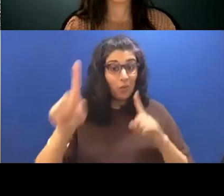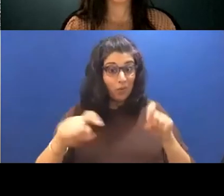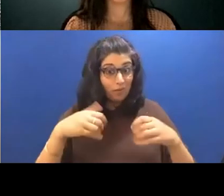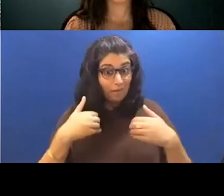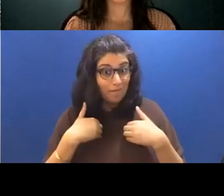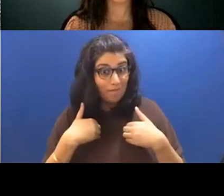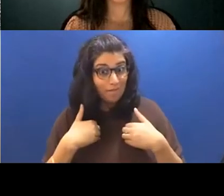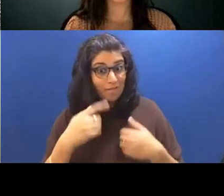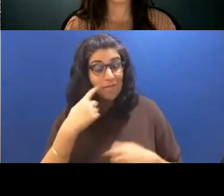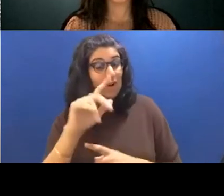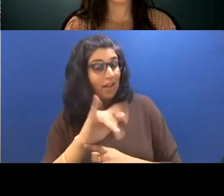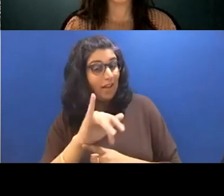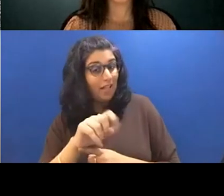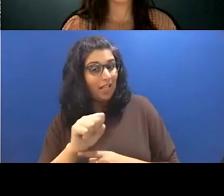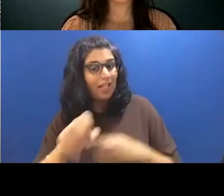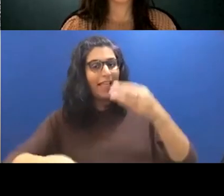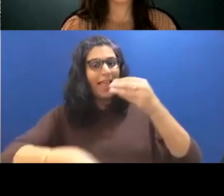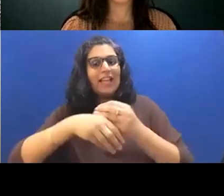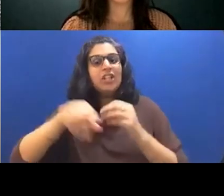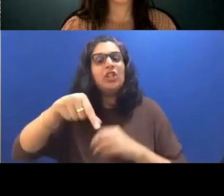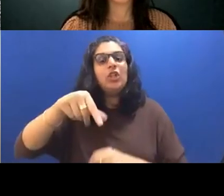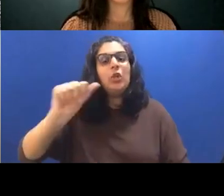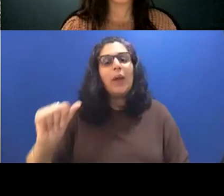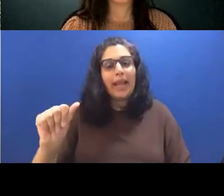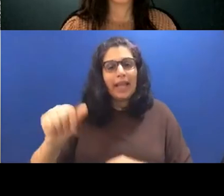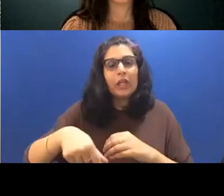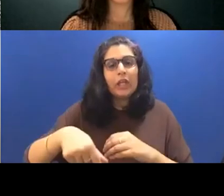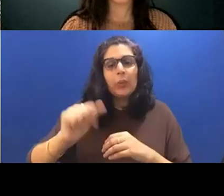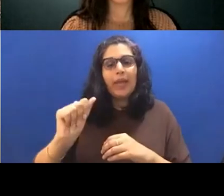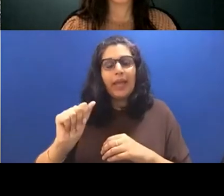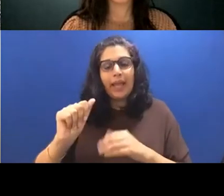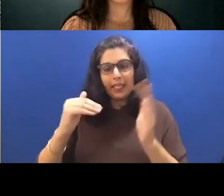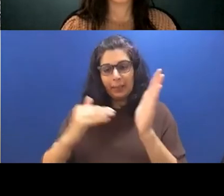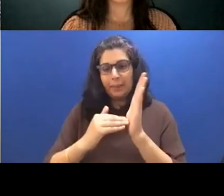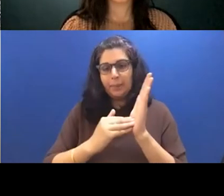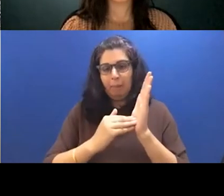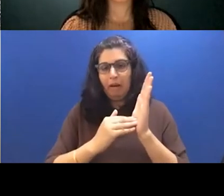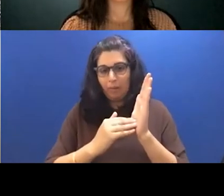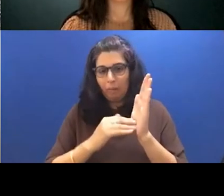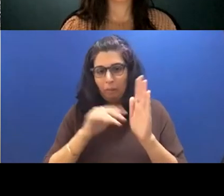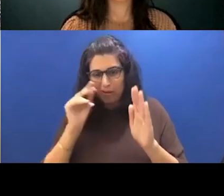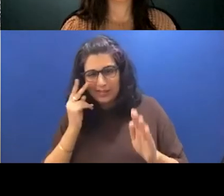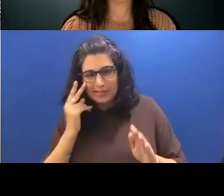Kyle, please do add it to the q&a box at the bottom of your screen. The first question